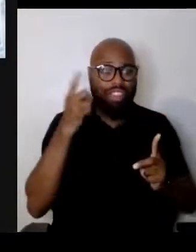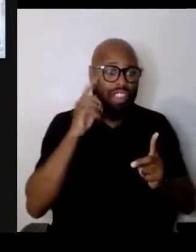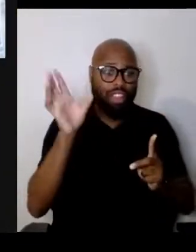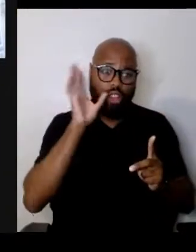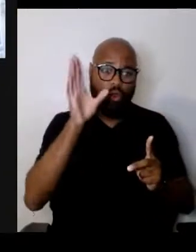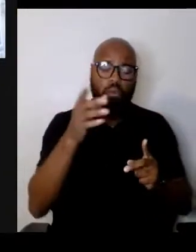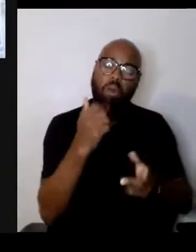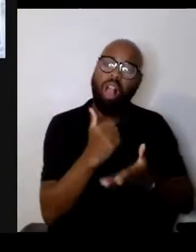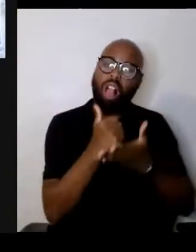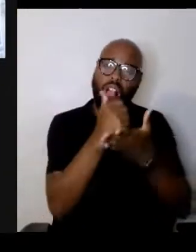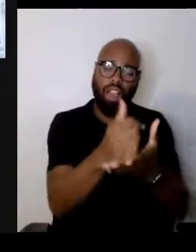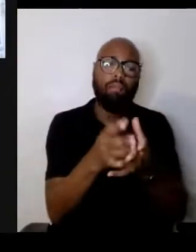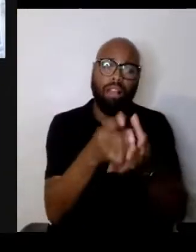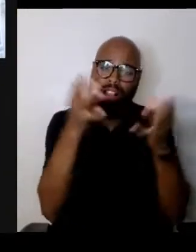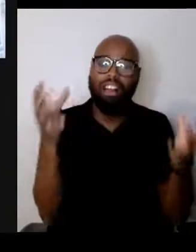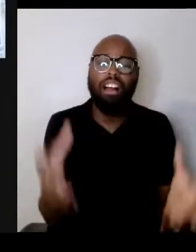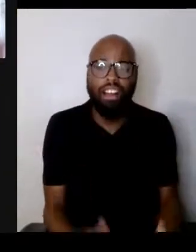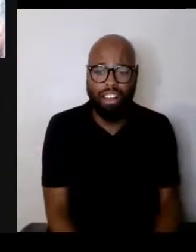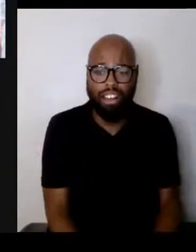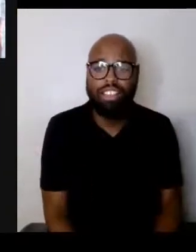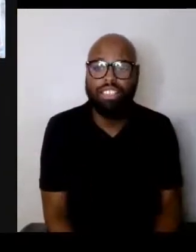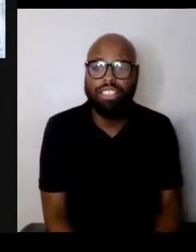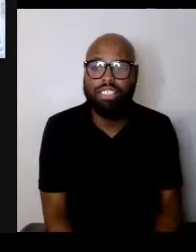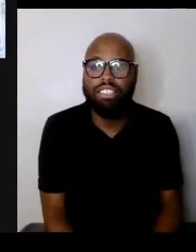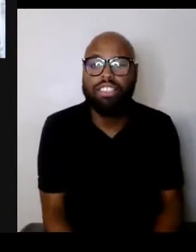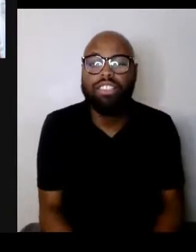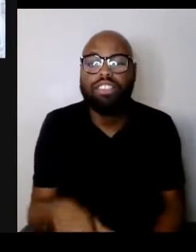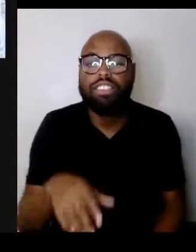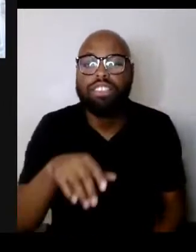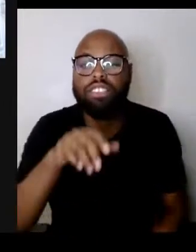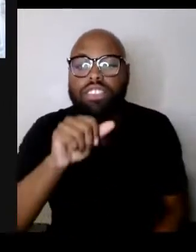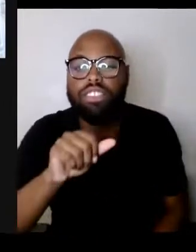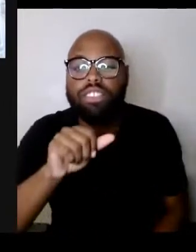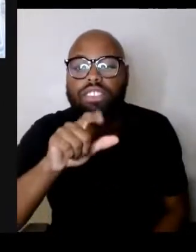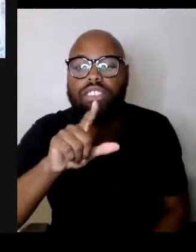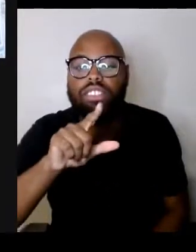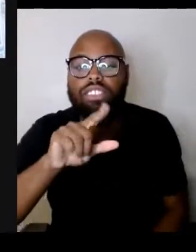I think it goes a little bit beyond teaching also. I'm sorry Sonja.